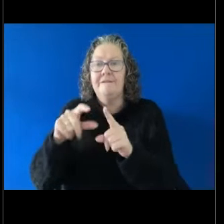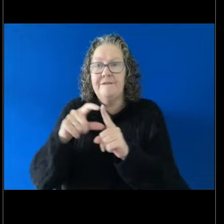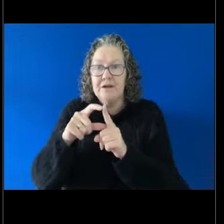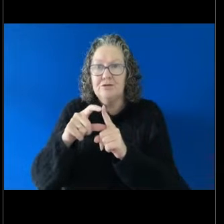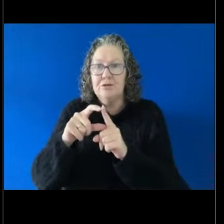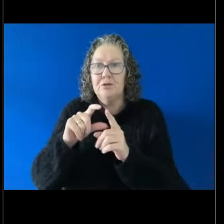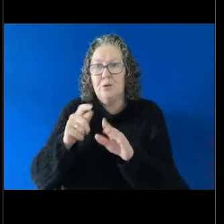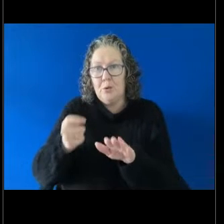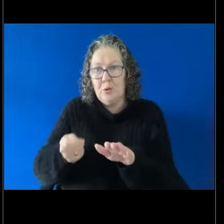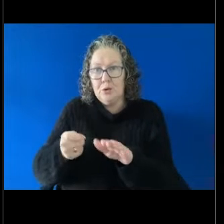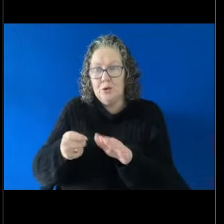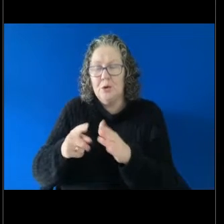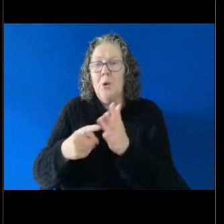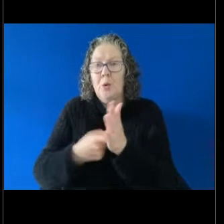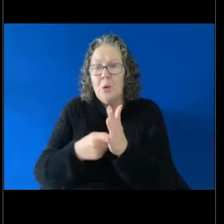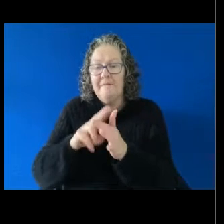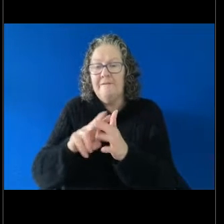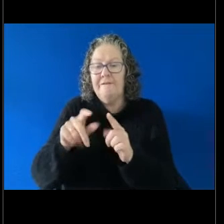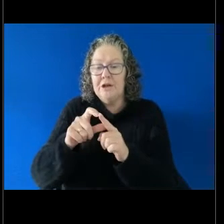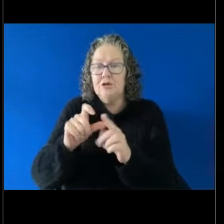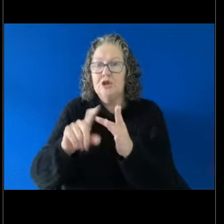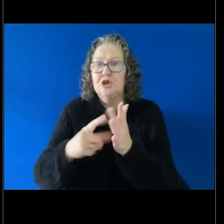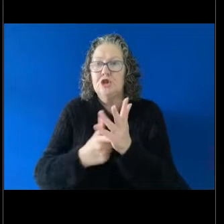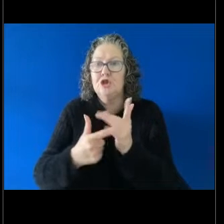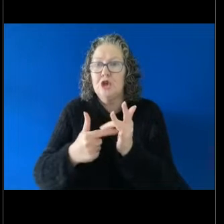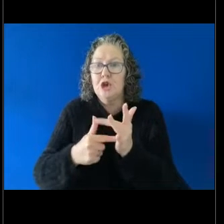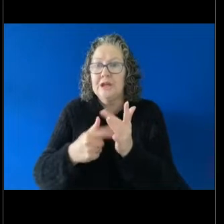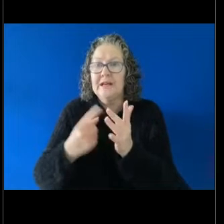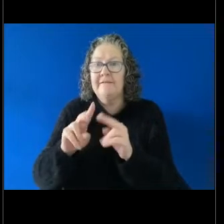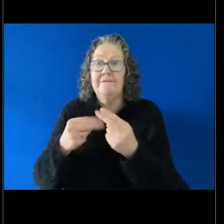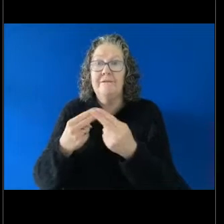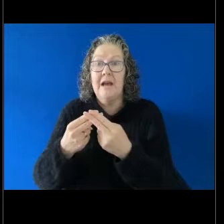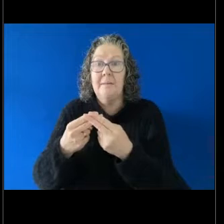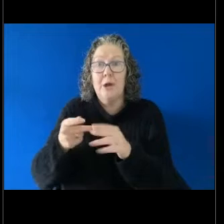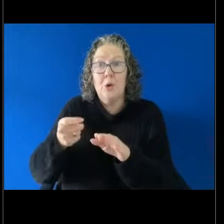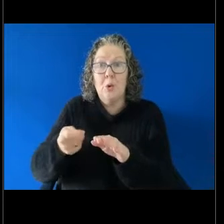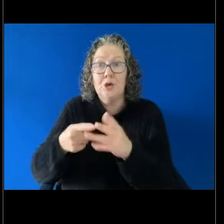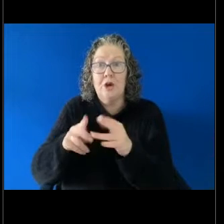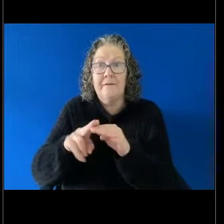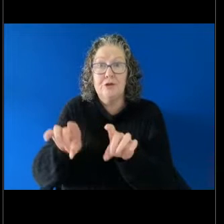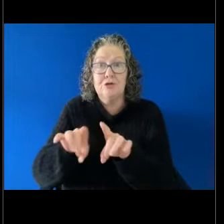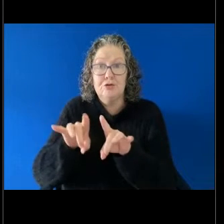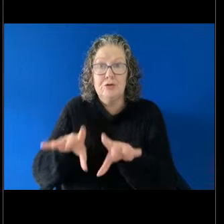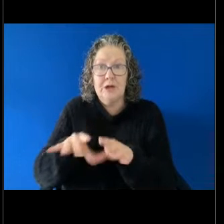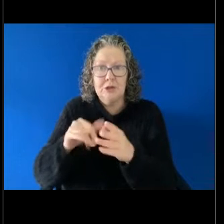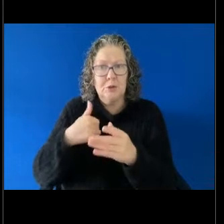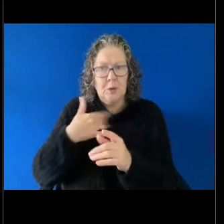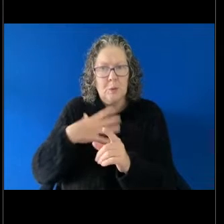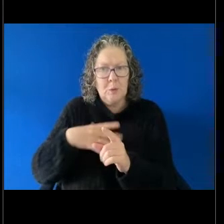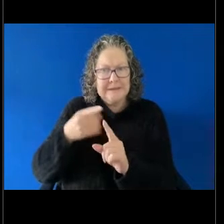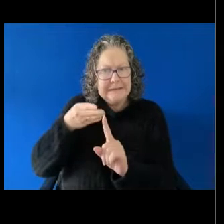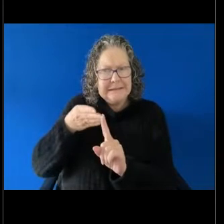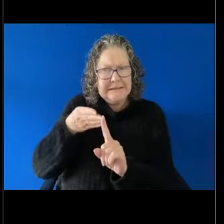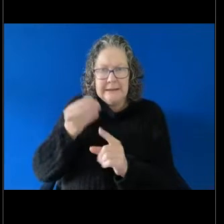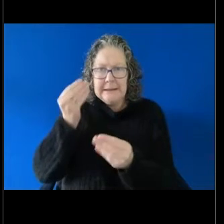circuit court and Family Court of Australia. So we just wanted to really emphasise that there are